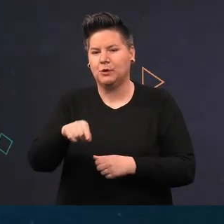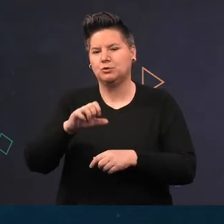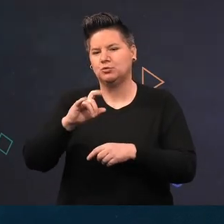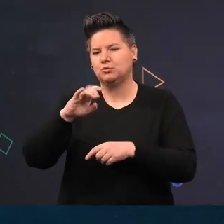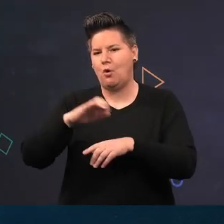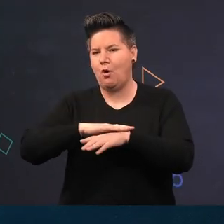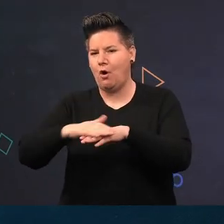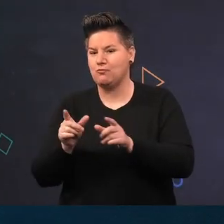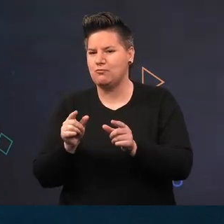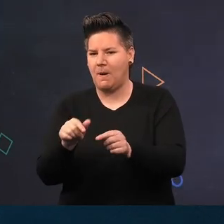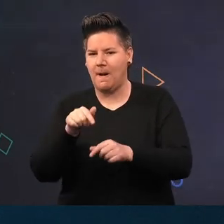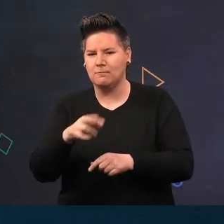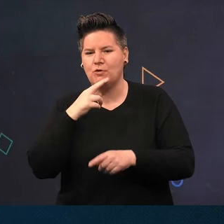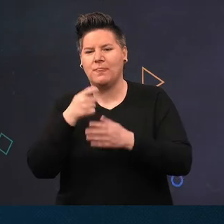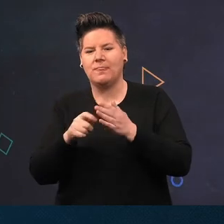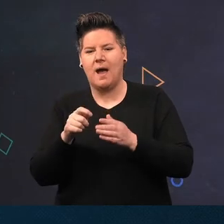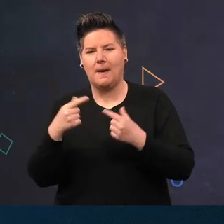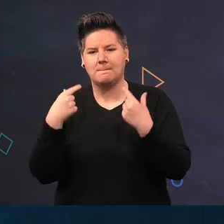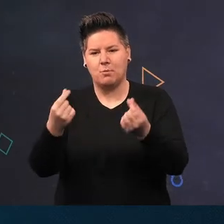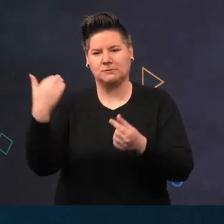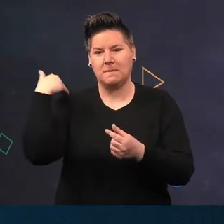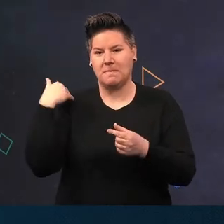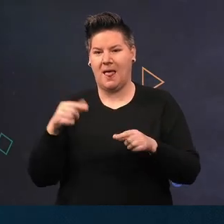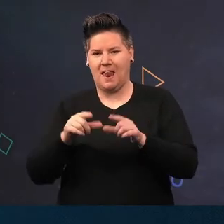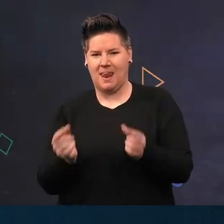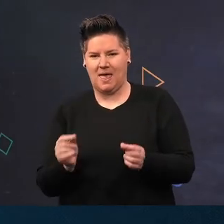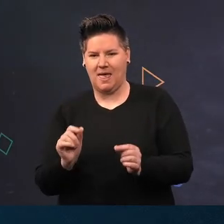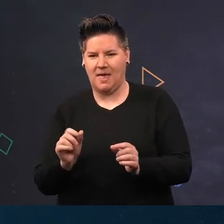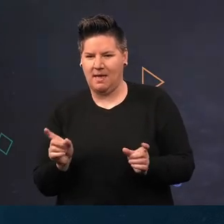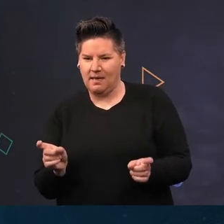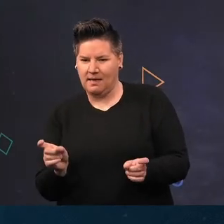than having pointy back legs, it has paddle legs which can propel it at quite some speed.